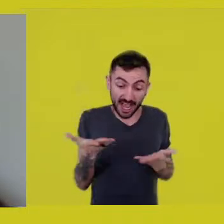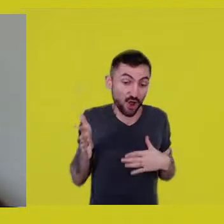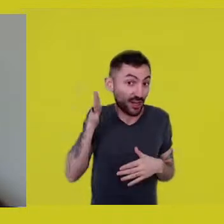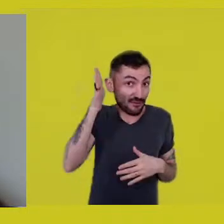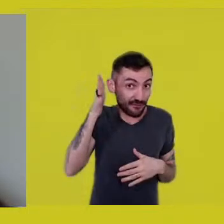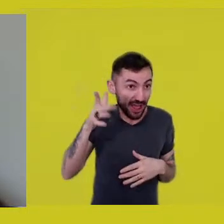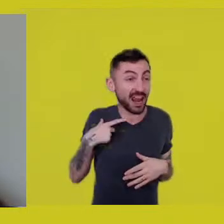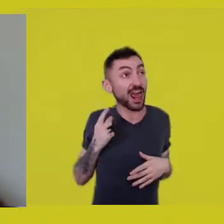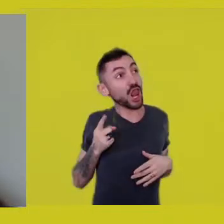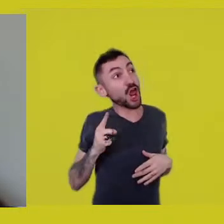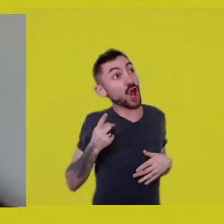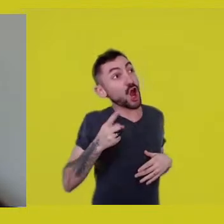let alone those nearby.